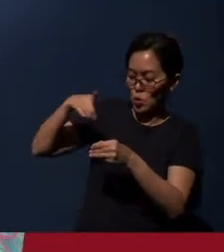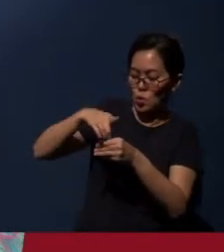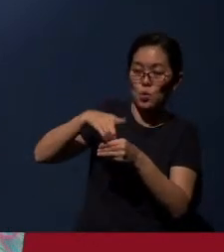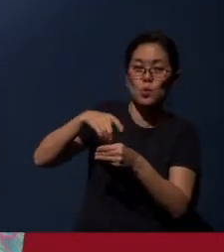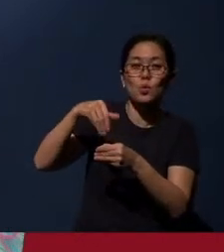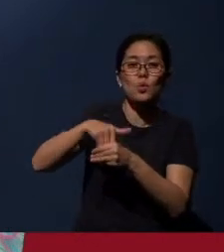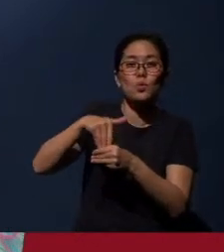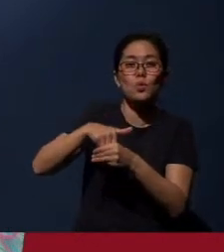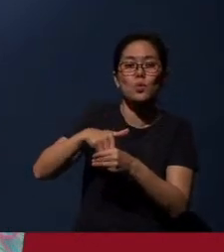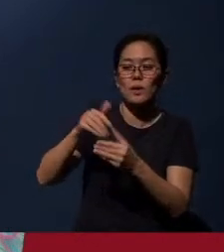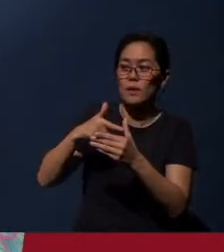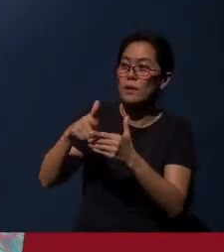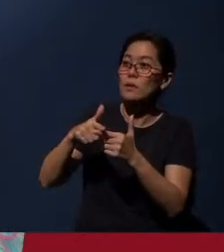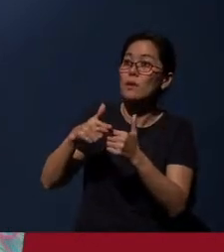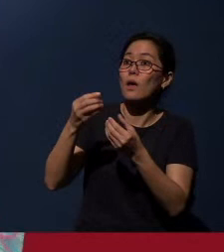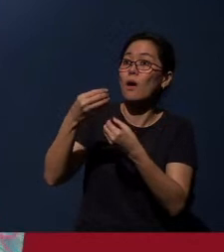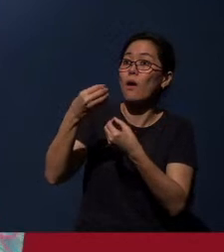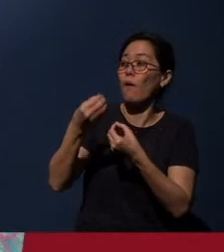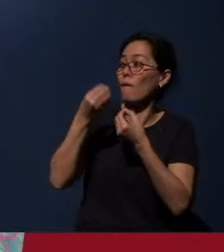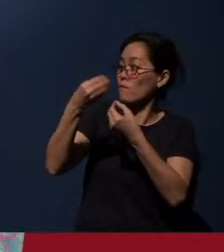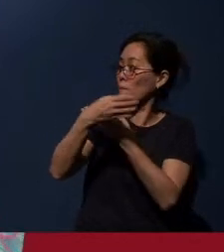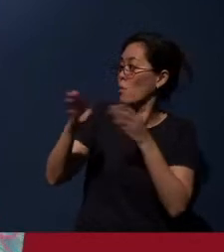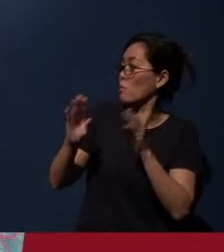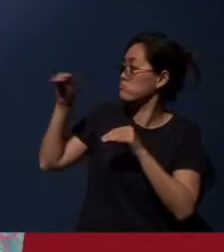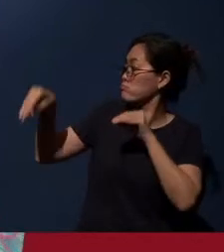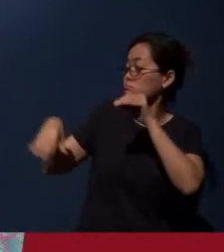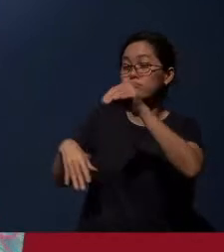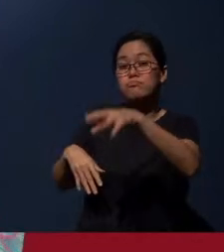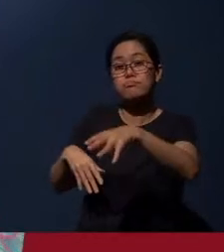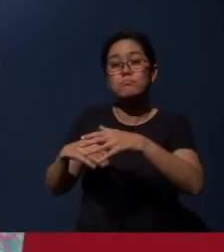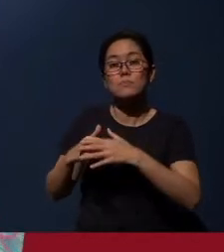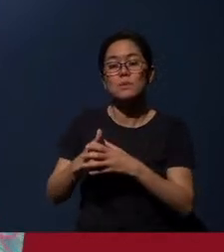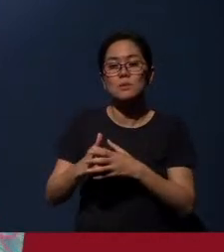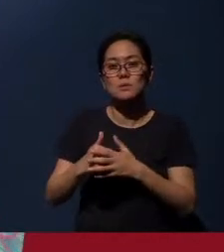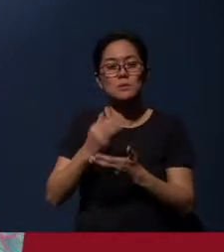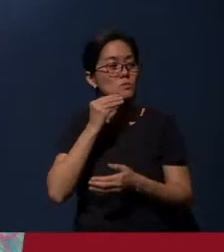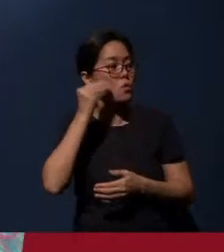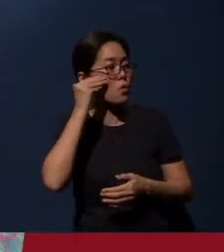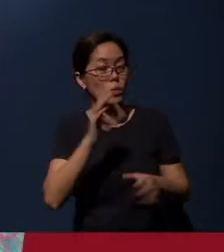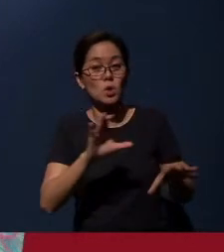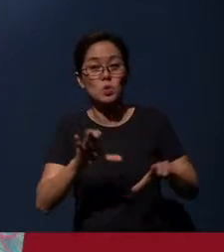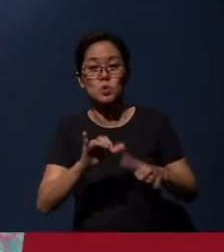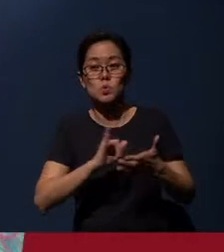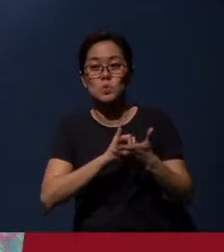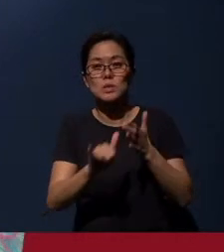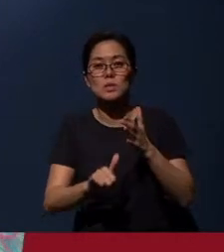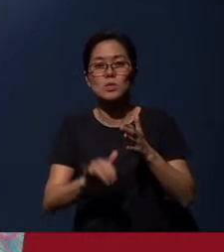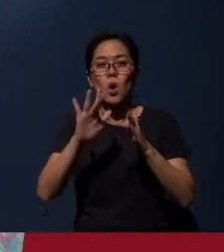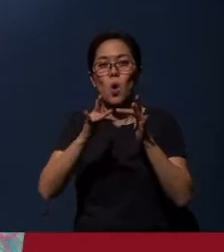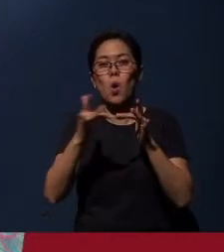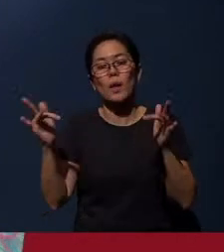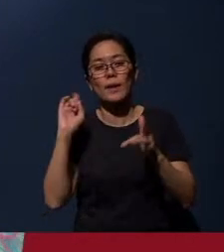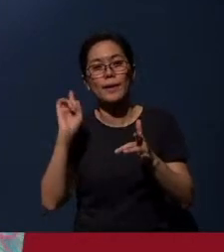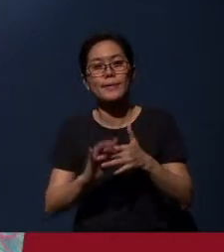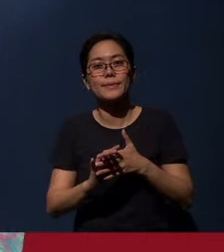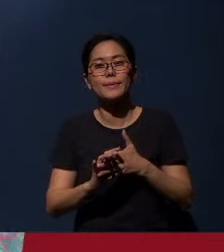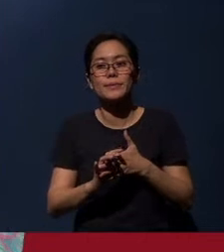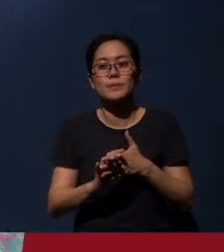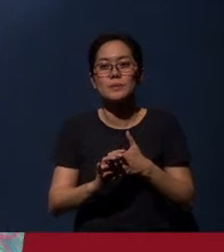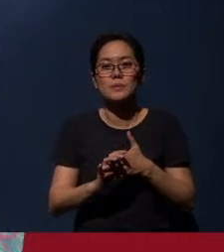in, and then drop it in an offering box. And for those who are at home, you can actually do that through online. The details are in the bulletin.